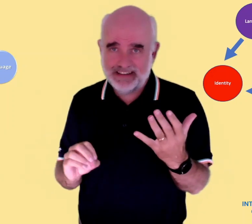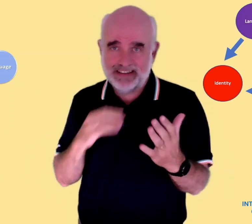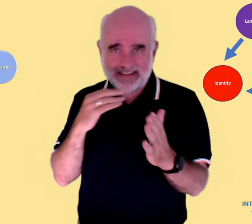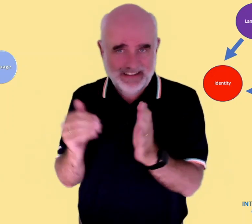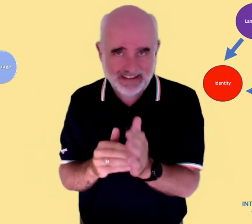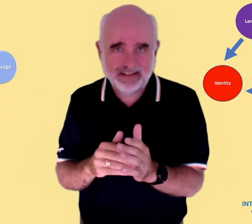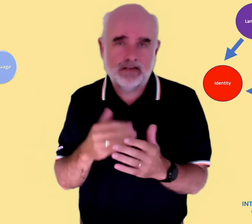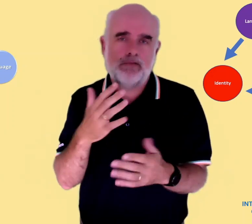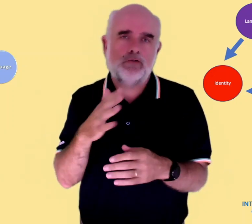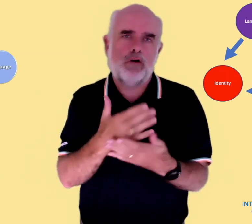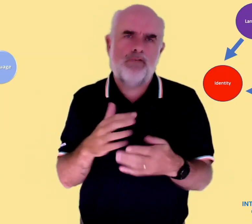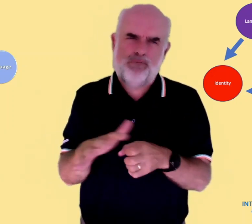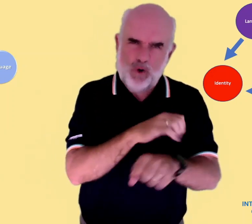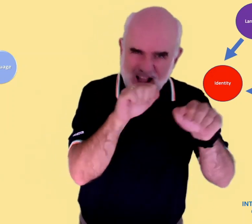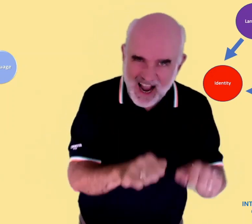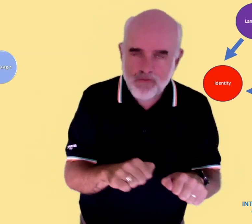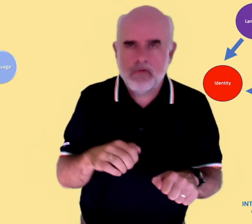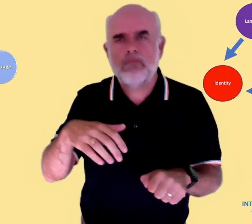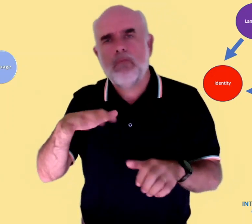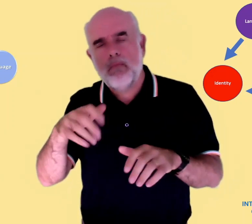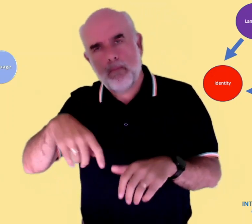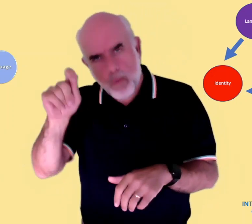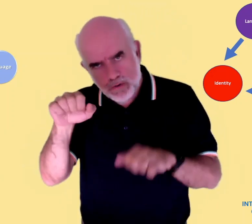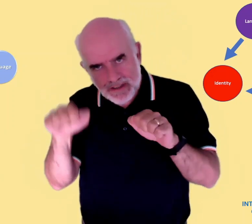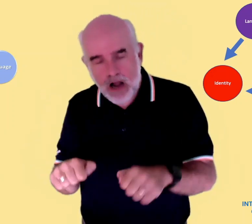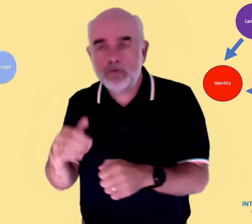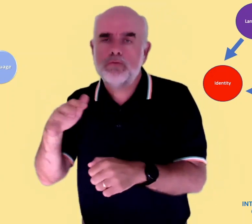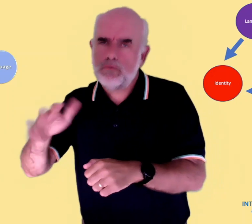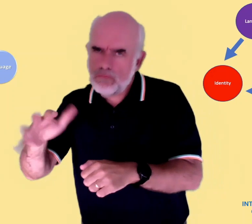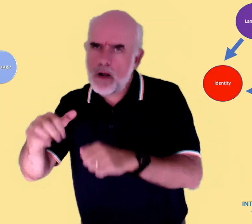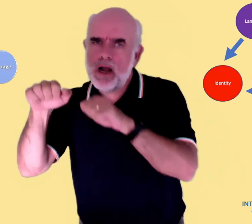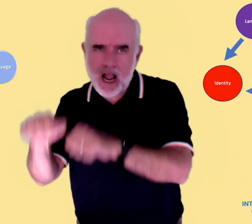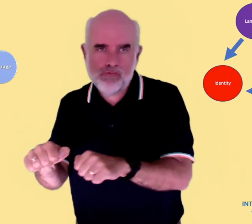Once more, over 90% agreed either fully, mostly, or somewhat with the statement.